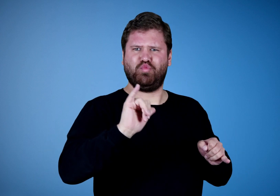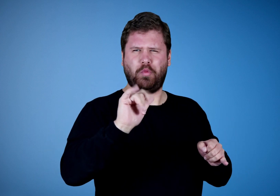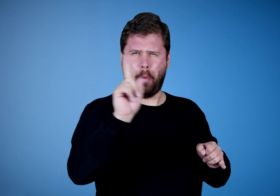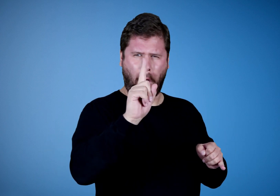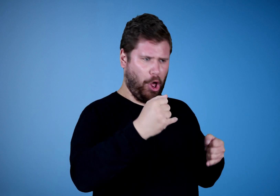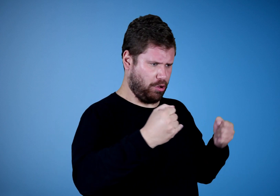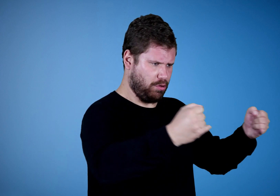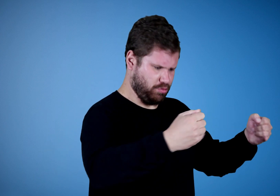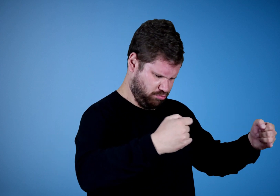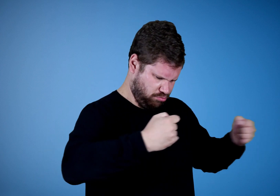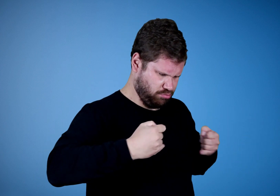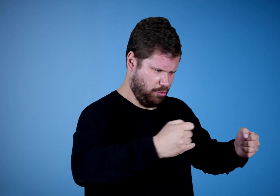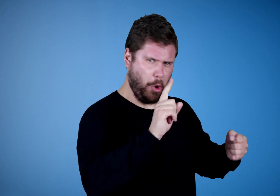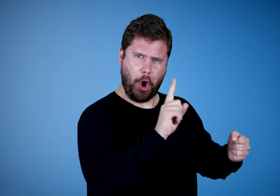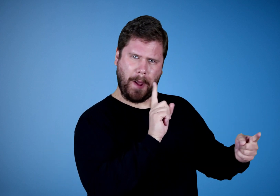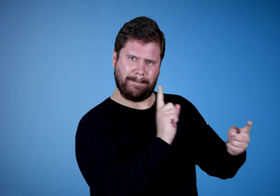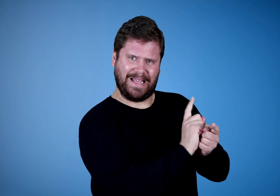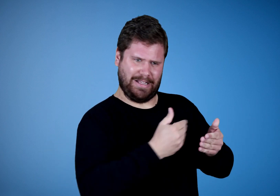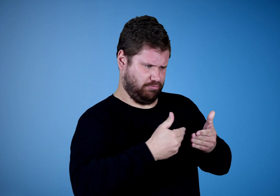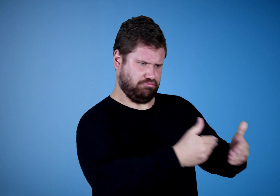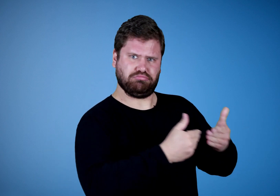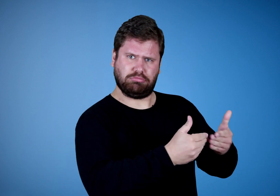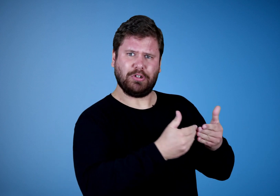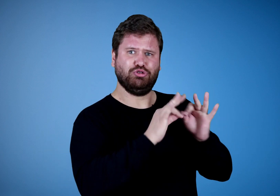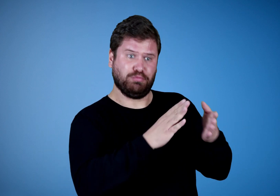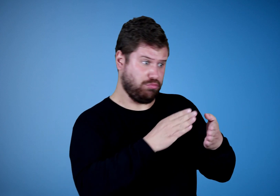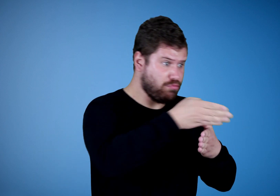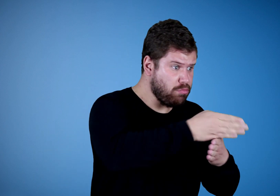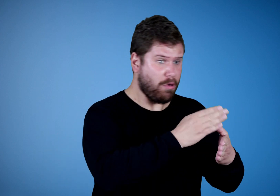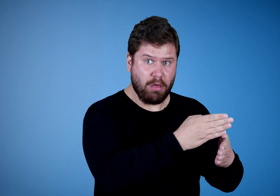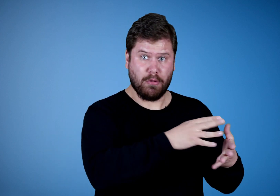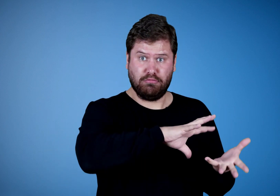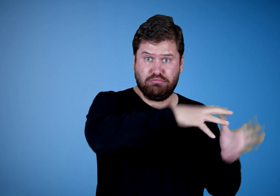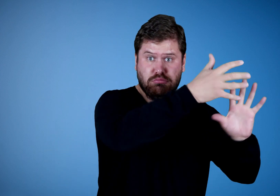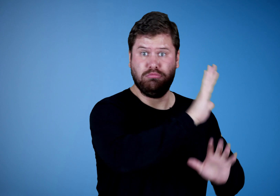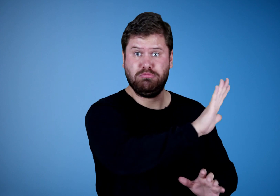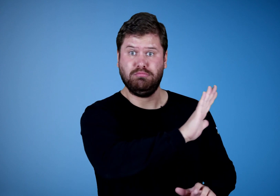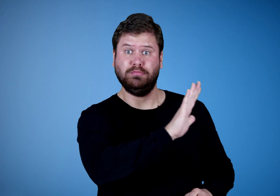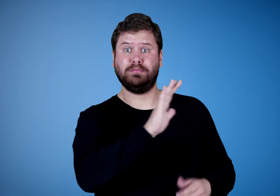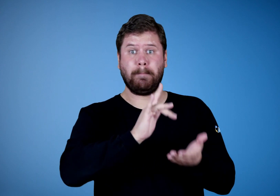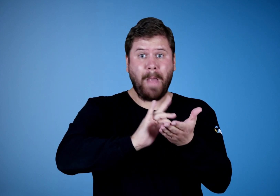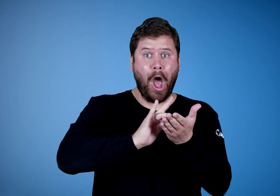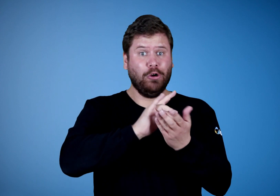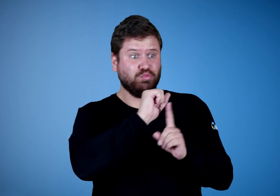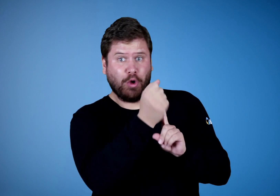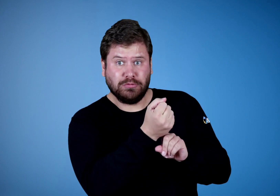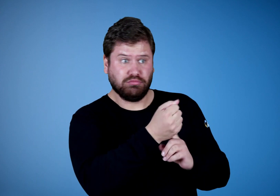Where does those boundaries meet? Which kind of boundaries may the interpreter cross and jeopardize the deaf patient's medical situation?